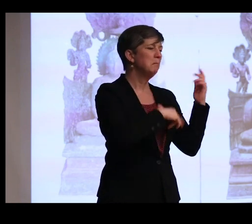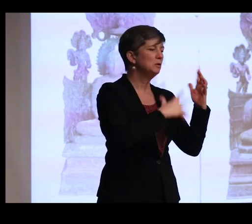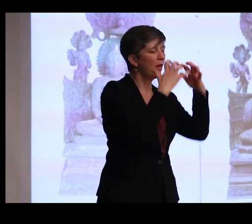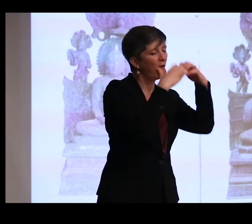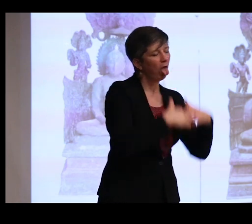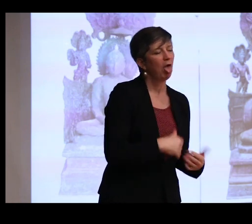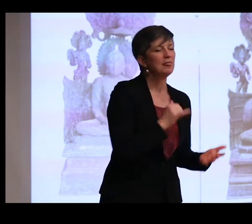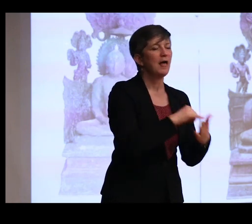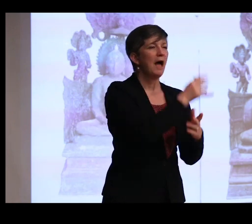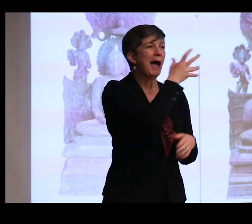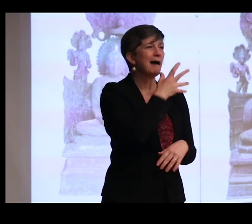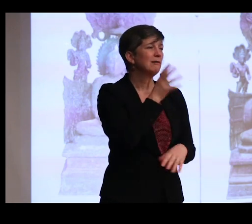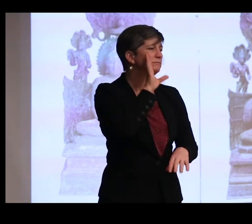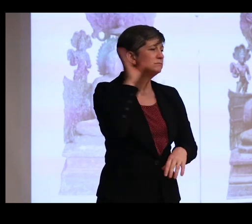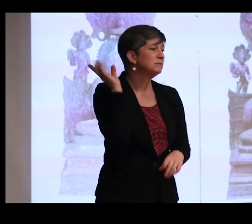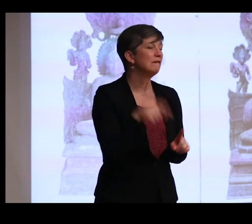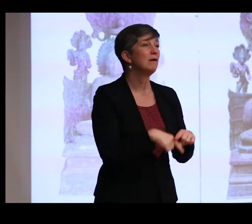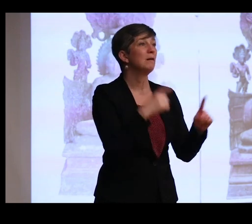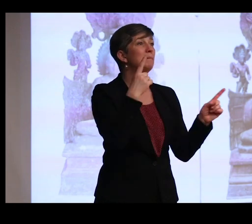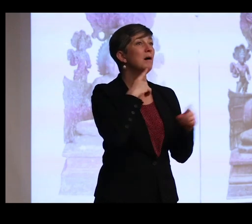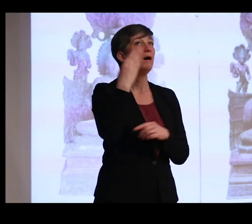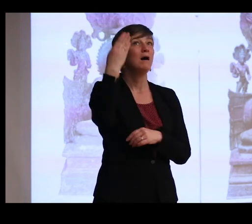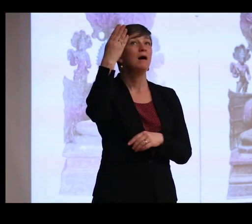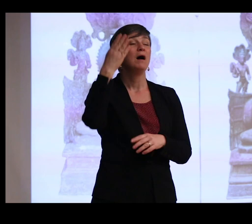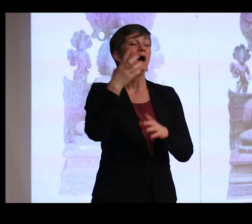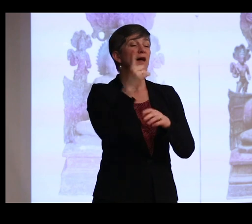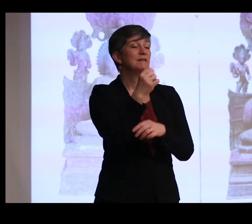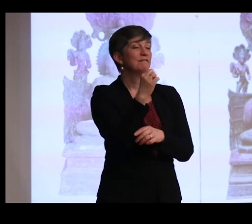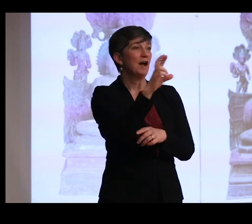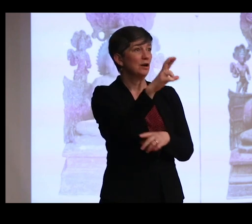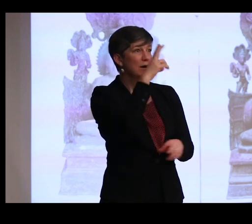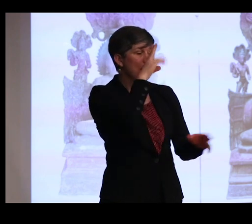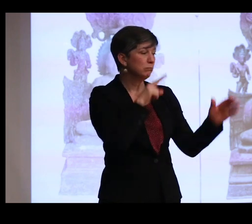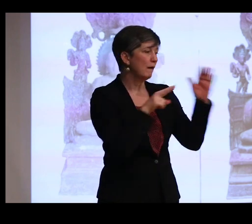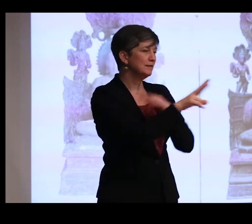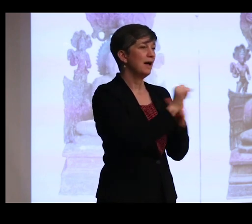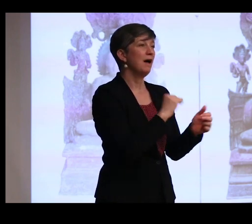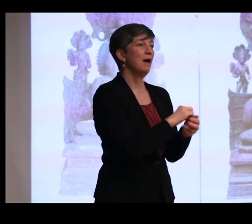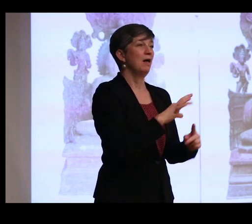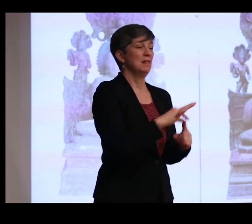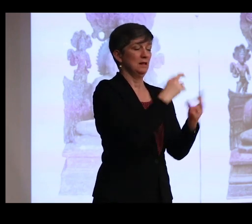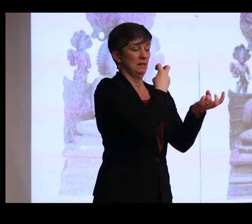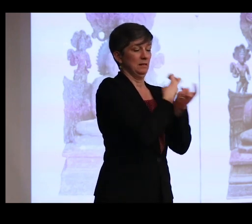and, in fact, that a diviner had prophesied that unless these bones were released from their obscurity,